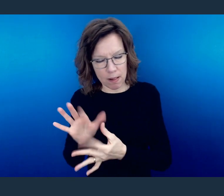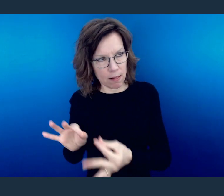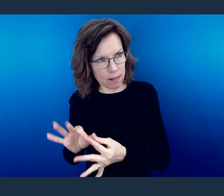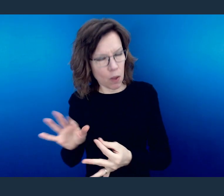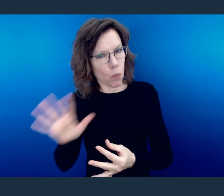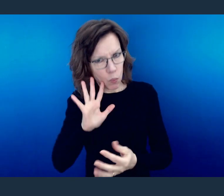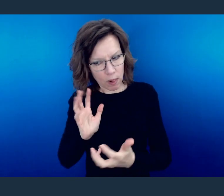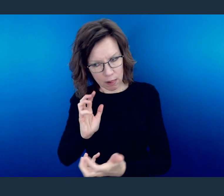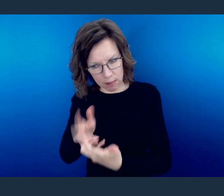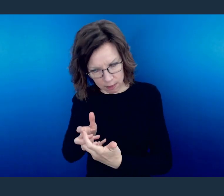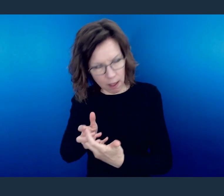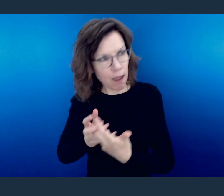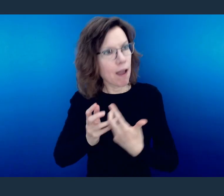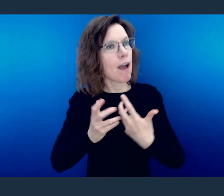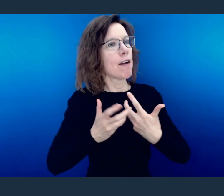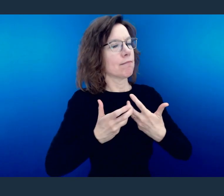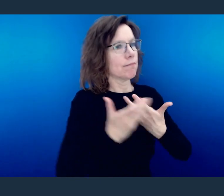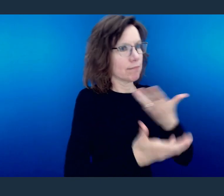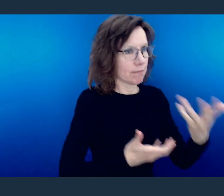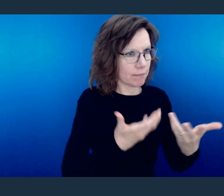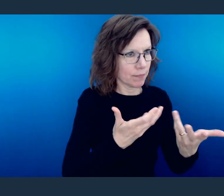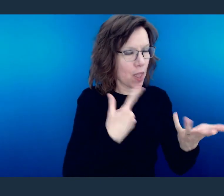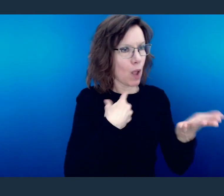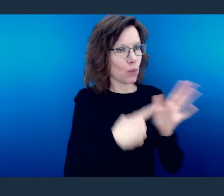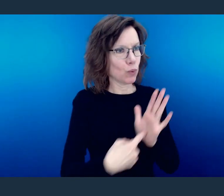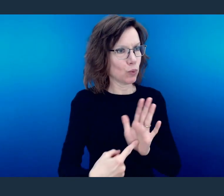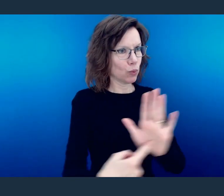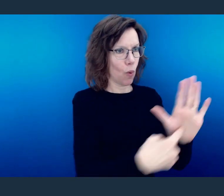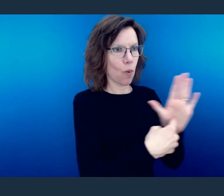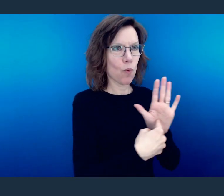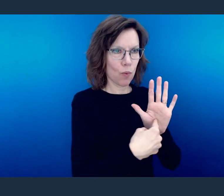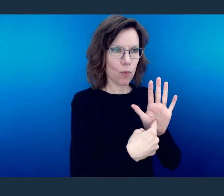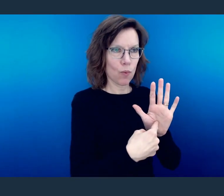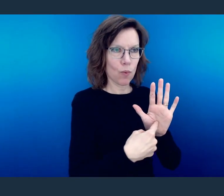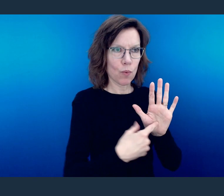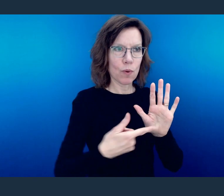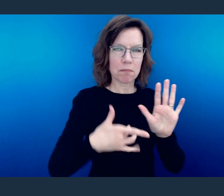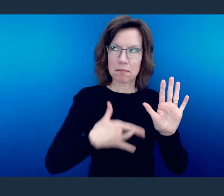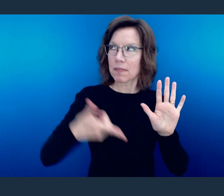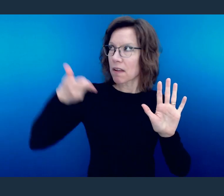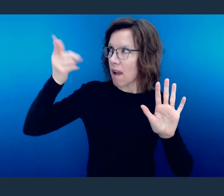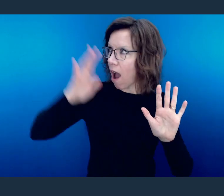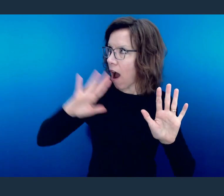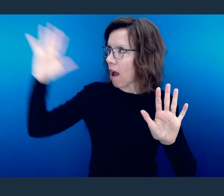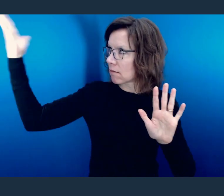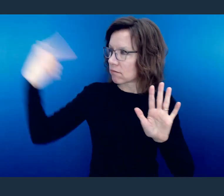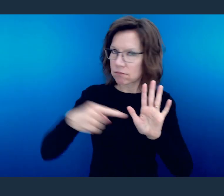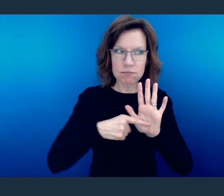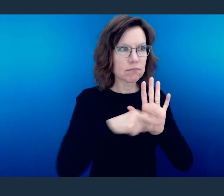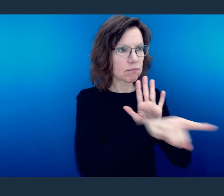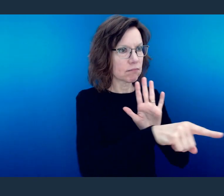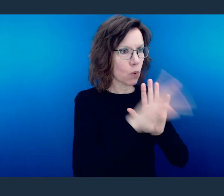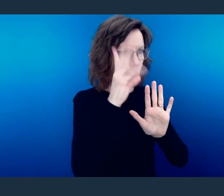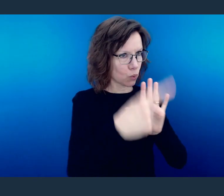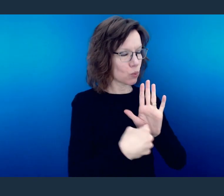And in doing so, you will reflect externally the nature and essence of Christ that is now